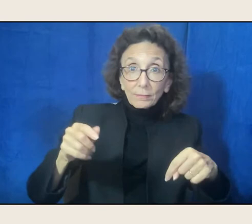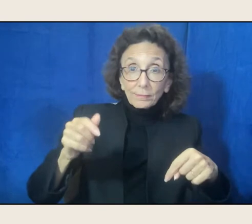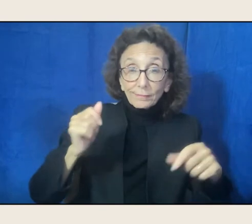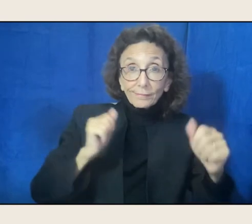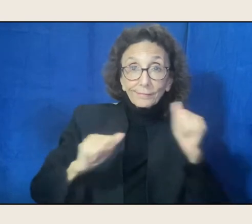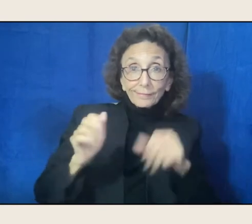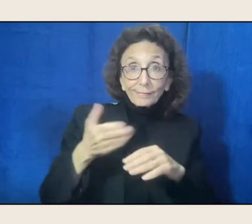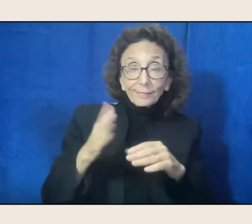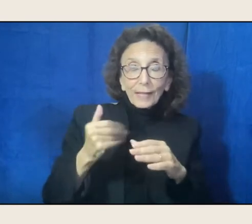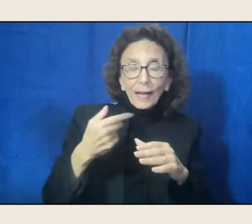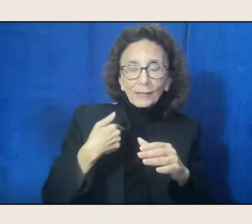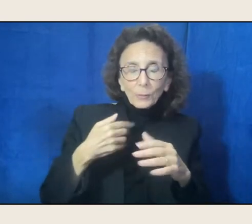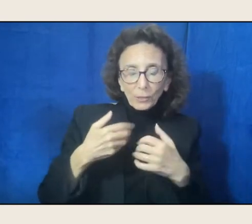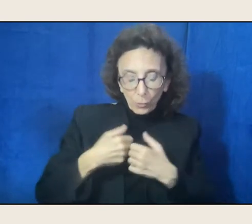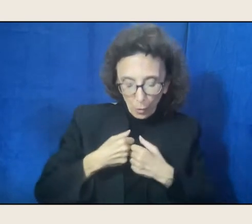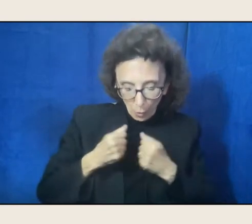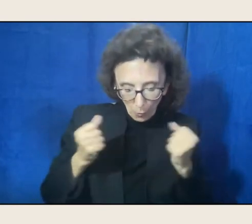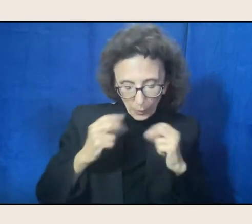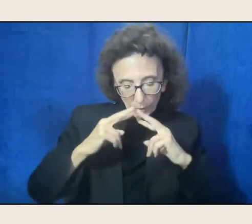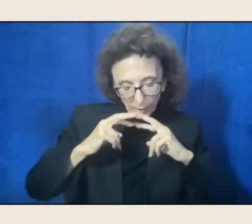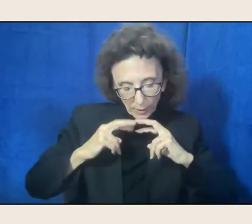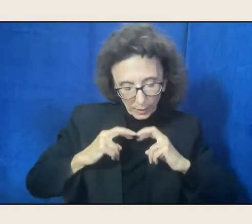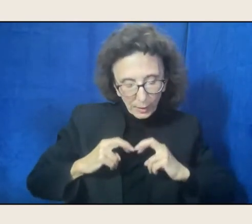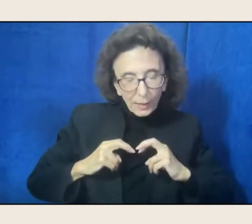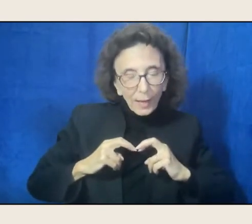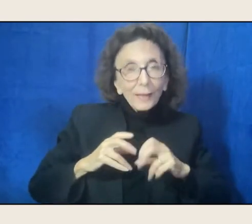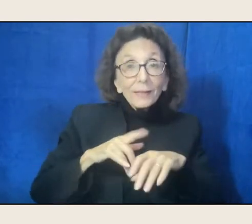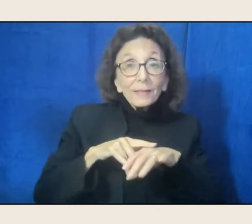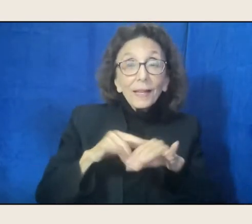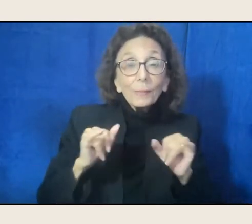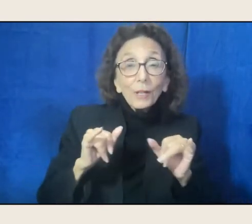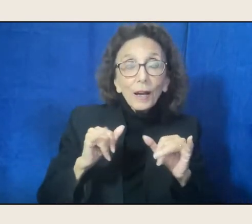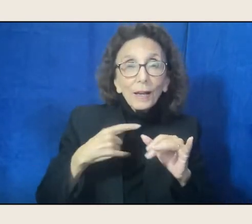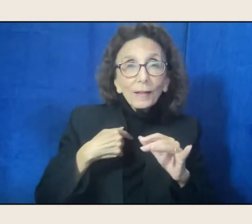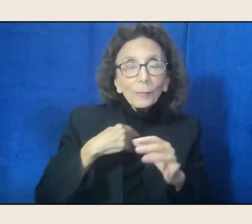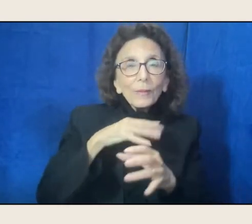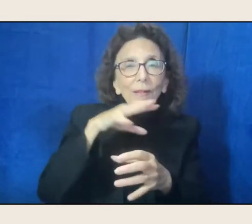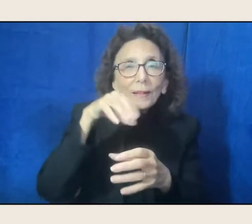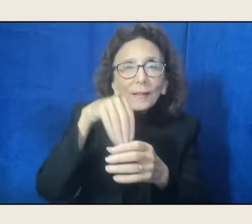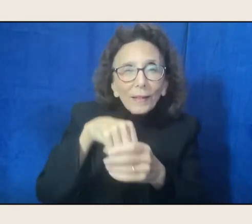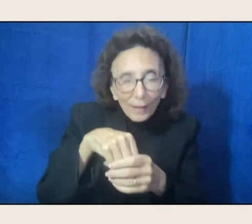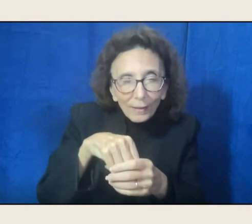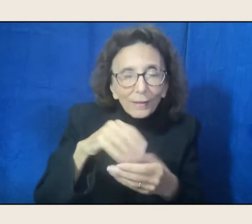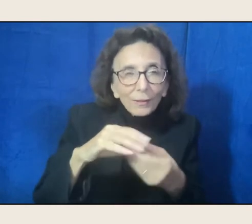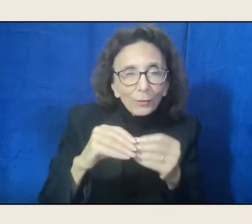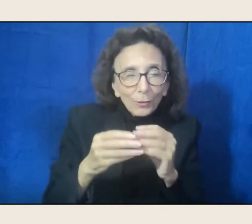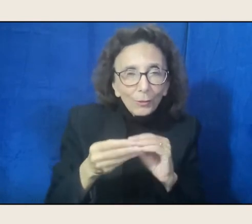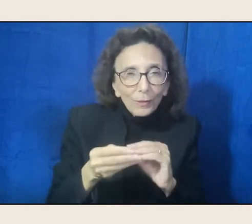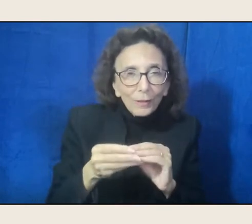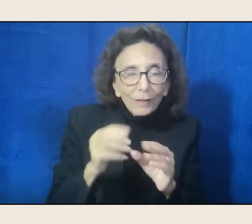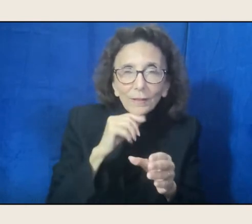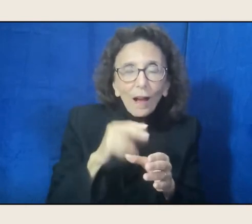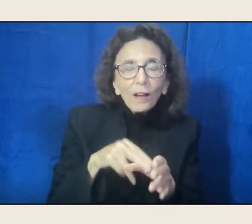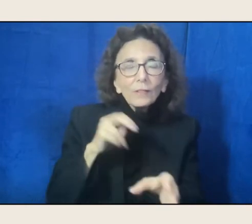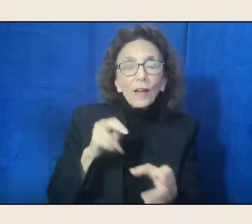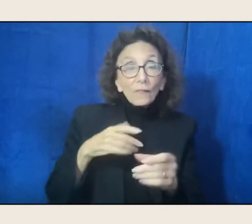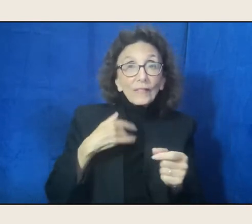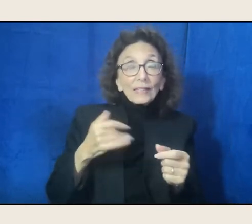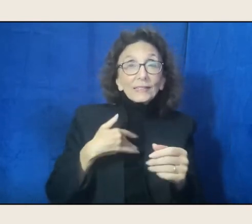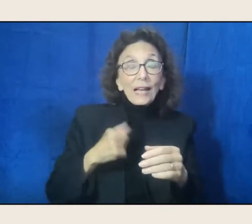and being at the same time, and being in the story. And it feels like standing on a cliff every time the lights come up.